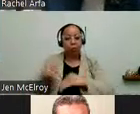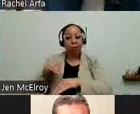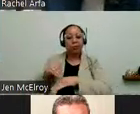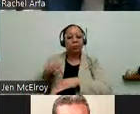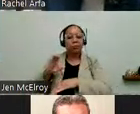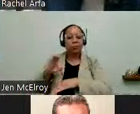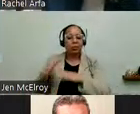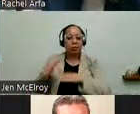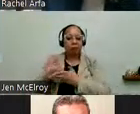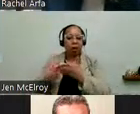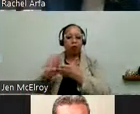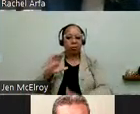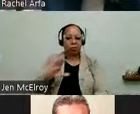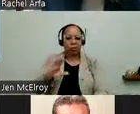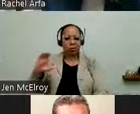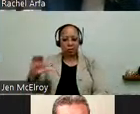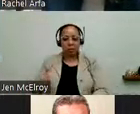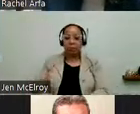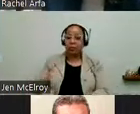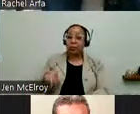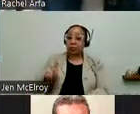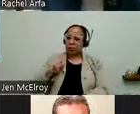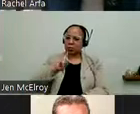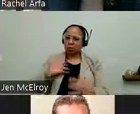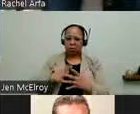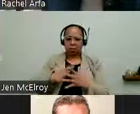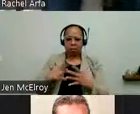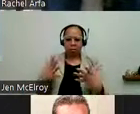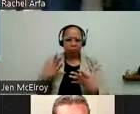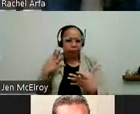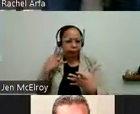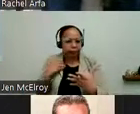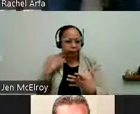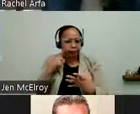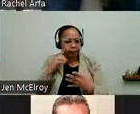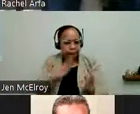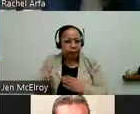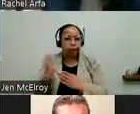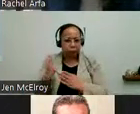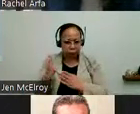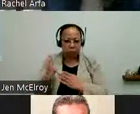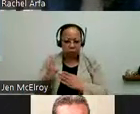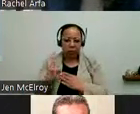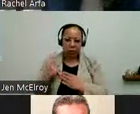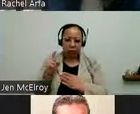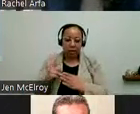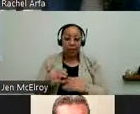and she came with so much of the strategic experience.